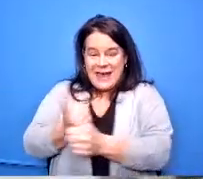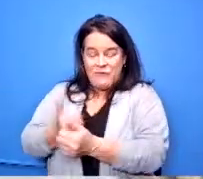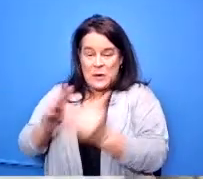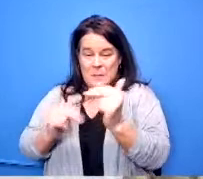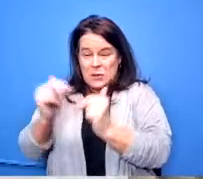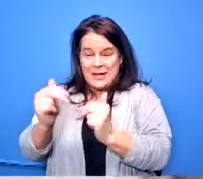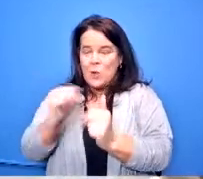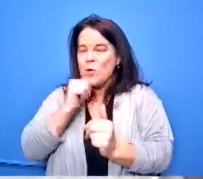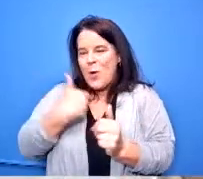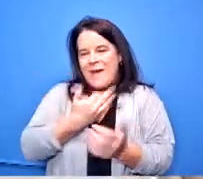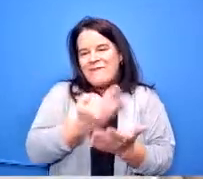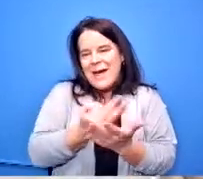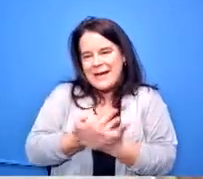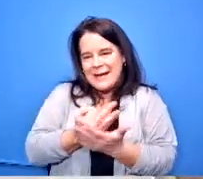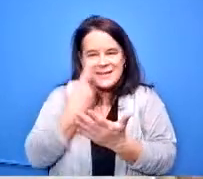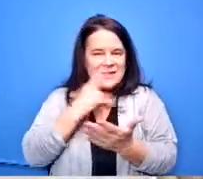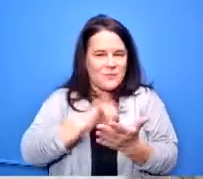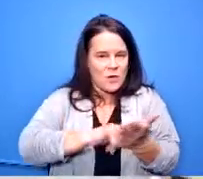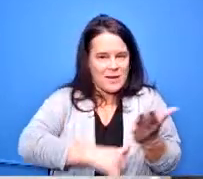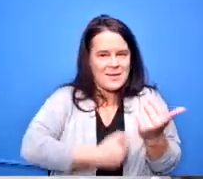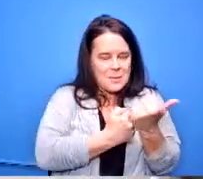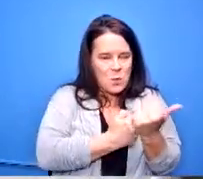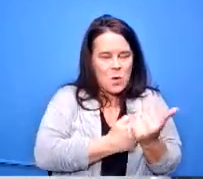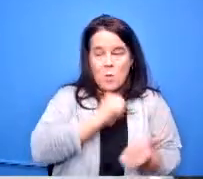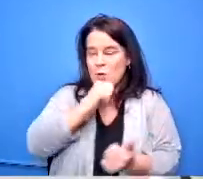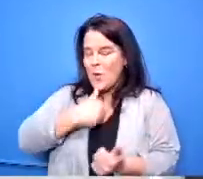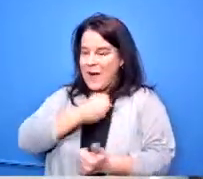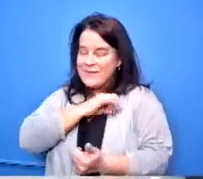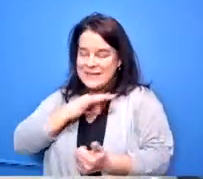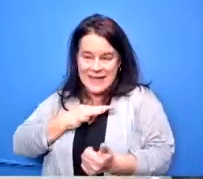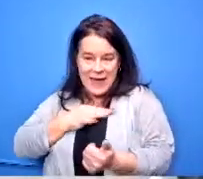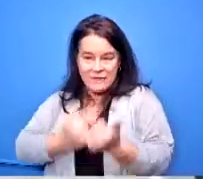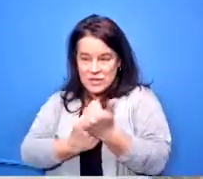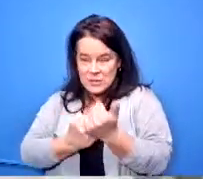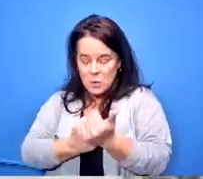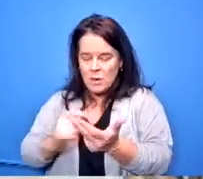we also don't have the staffing to support it we also don't have the students to support it